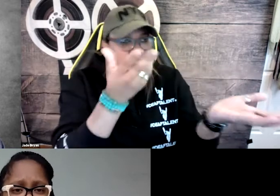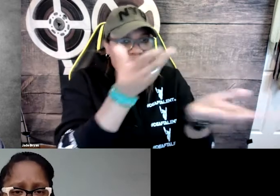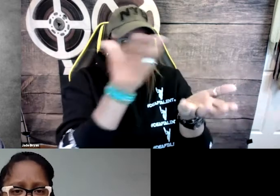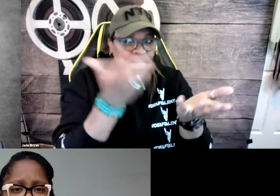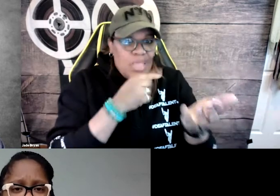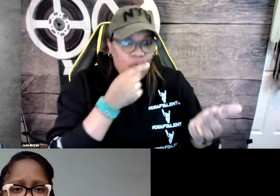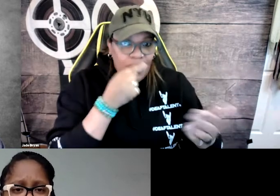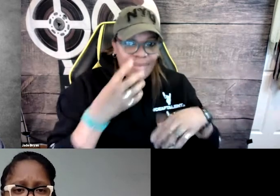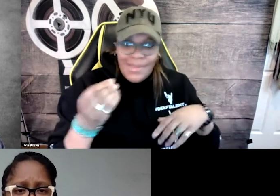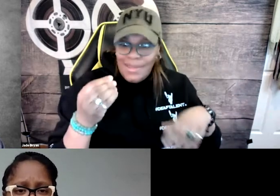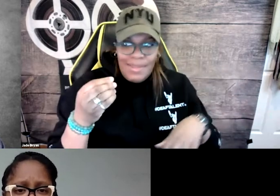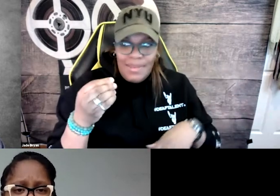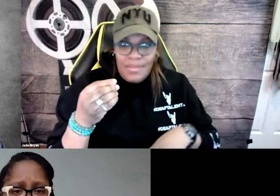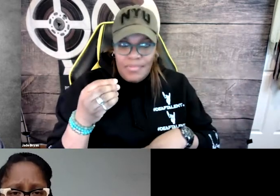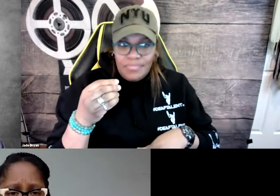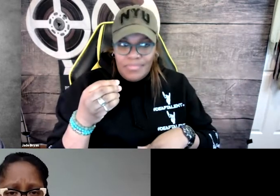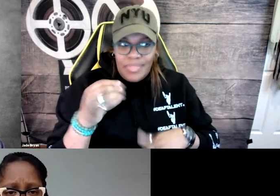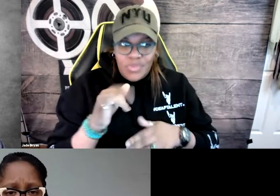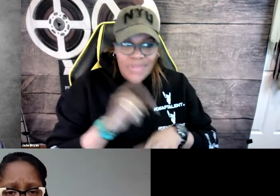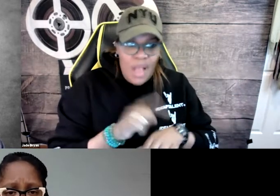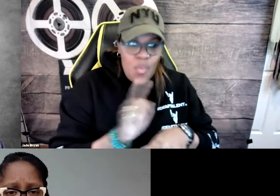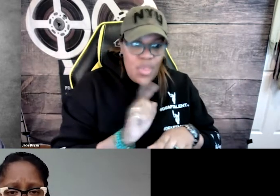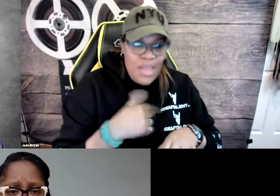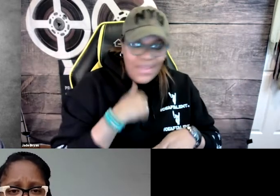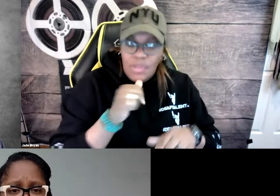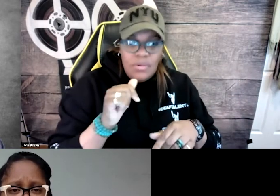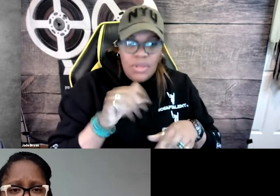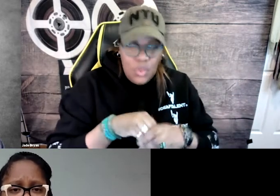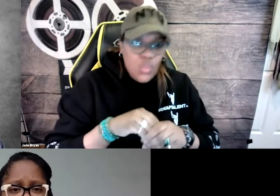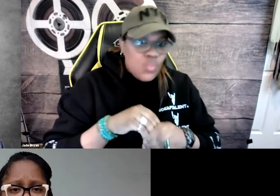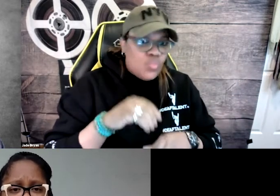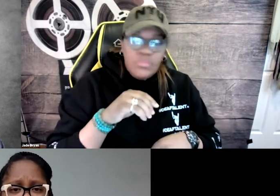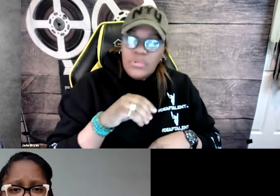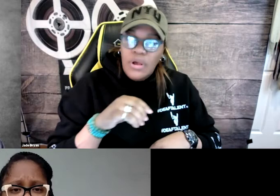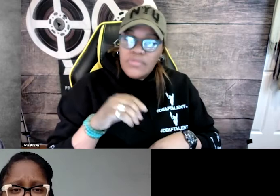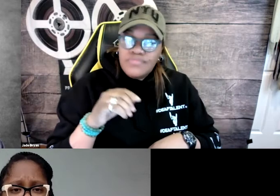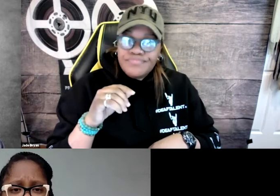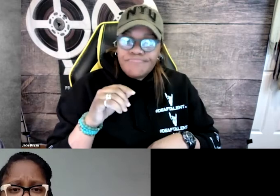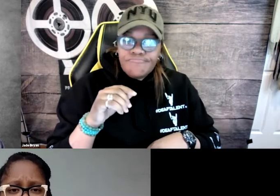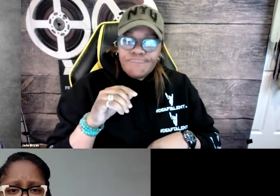We want that for our deaf audiences and our hearing audiences. So there are times where